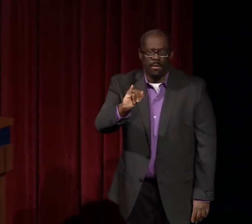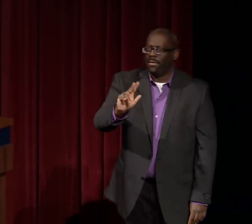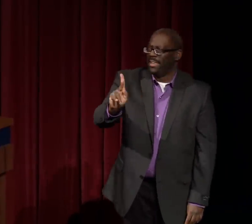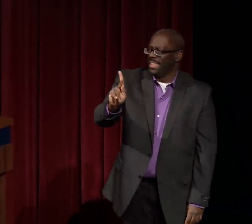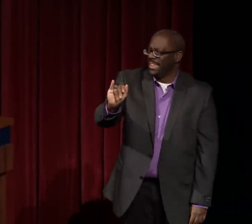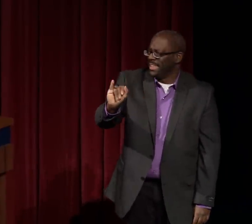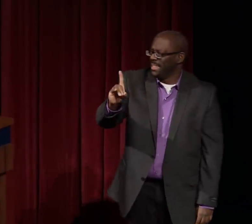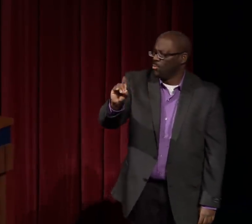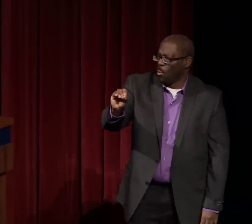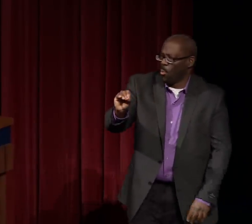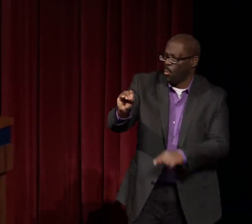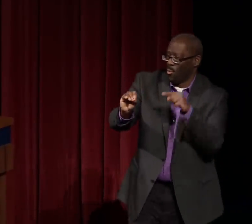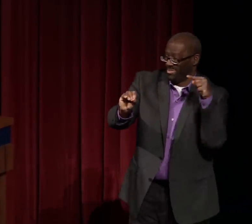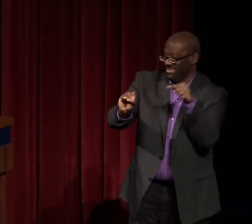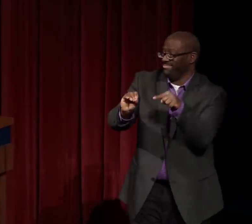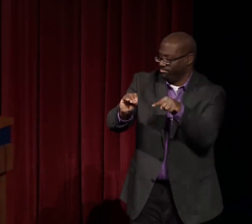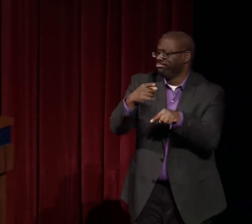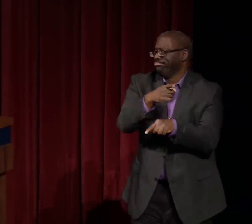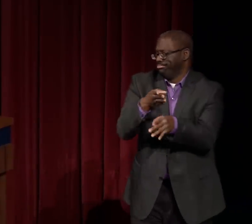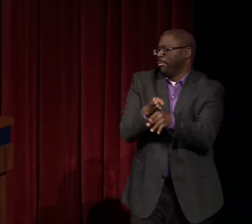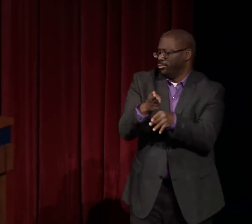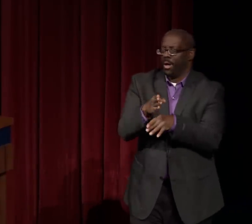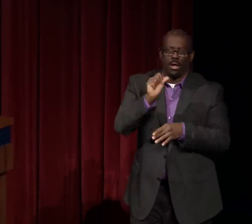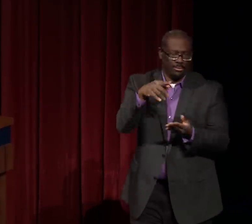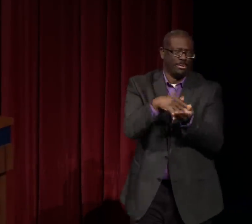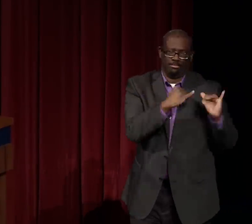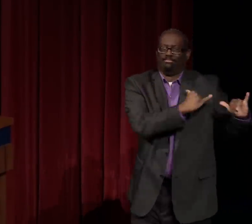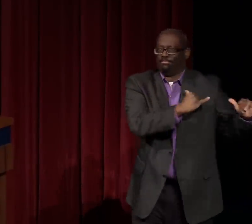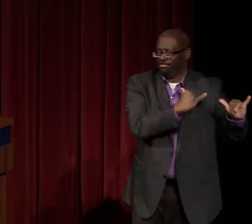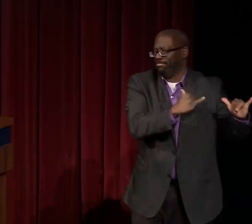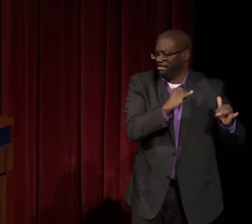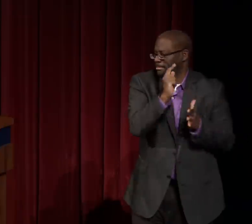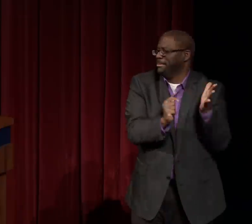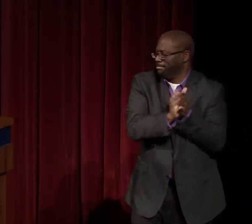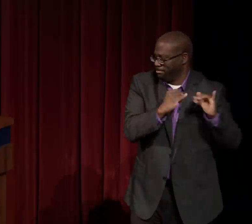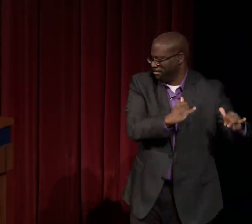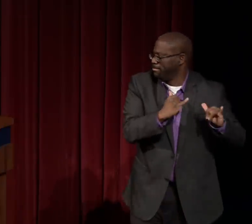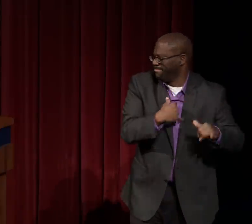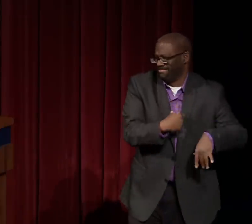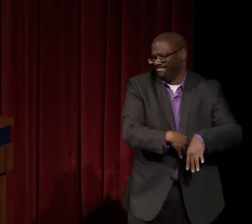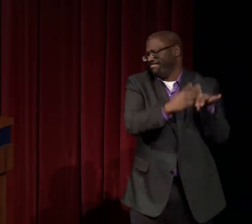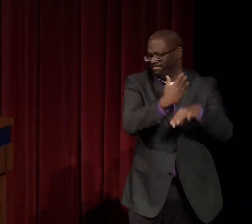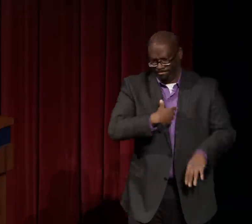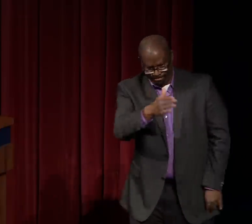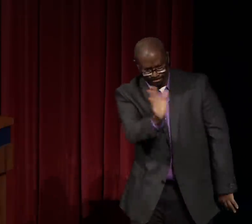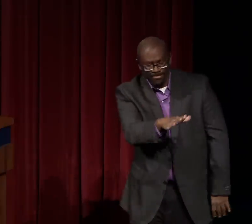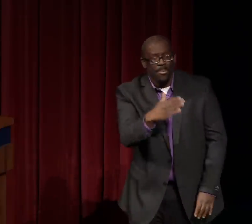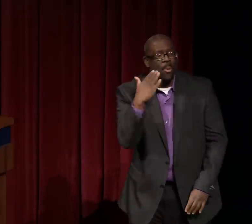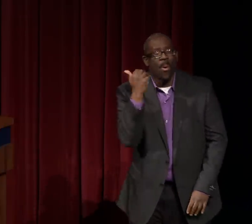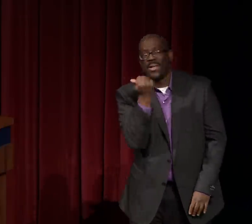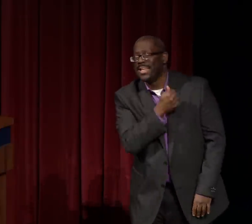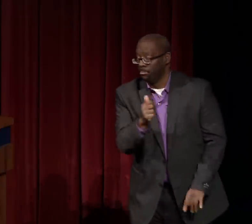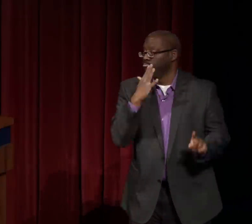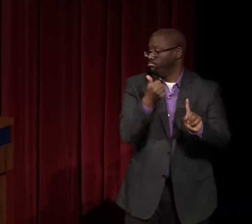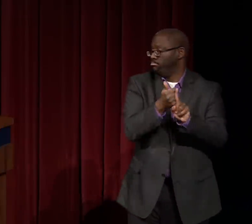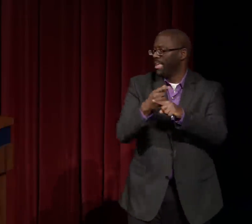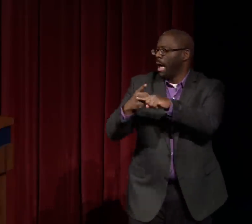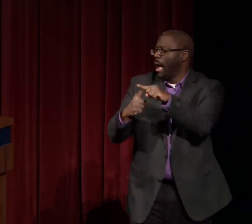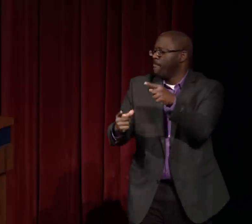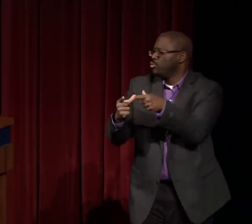Her name is Shari Kido. And she majored in ASL studies at the same time I did.